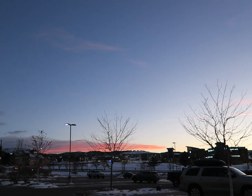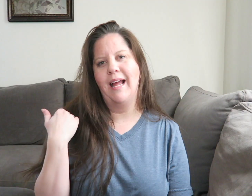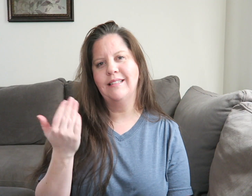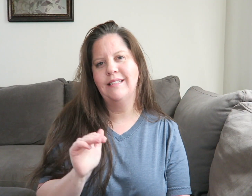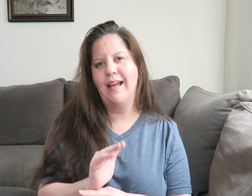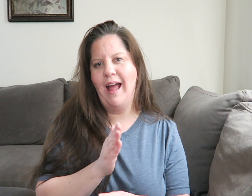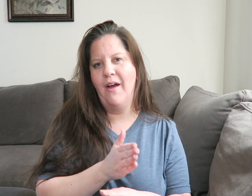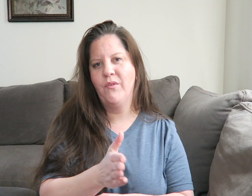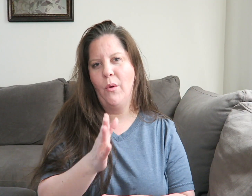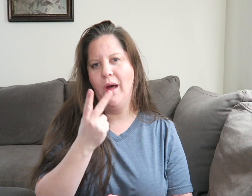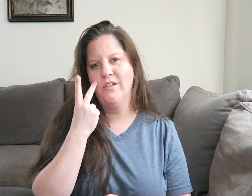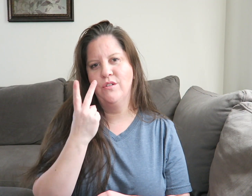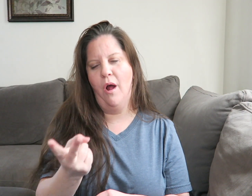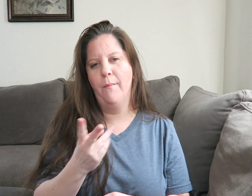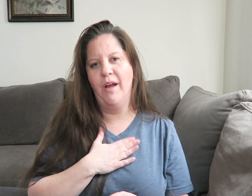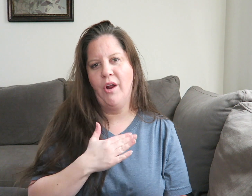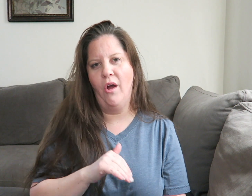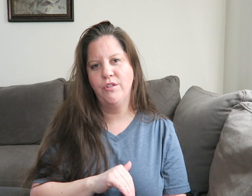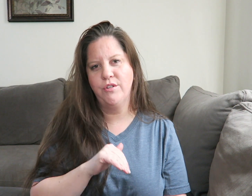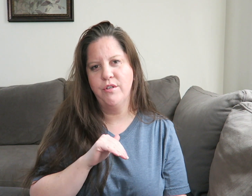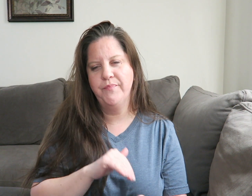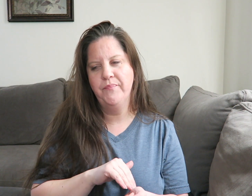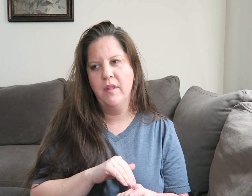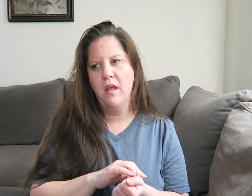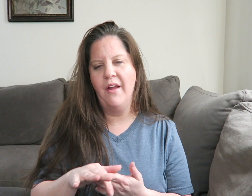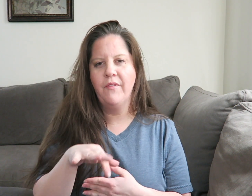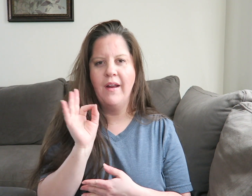Last night after I went and saw my doctor